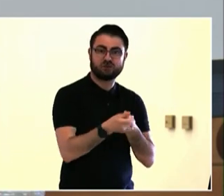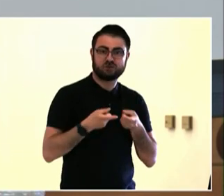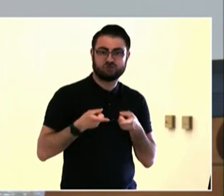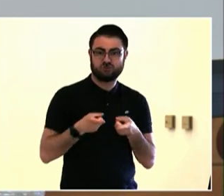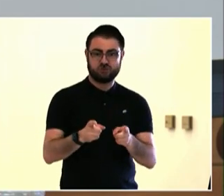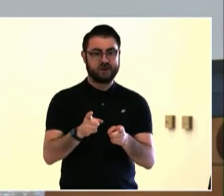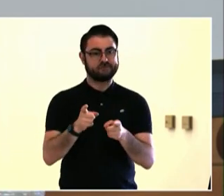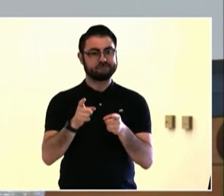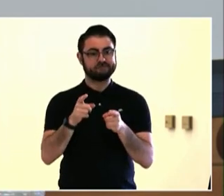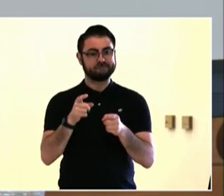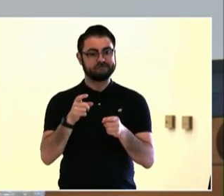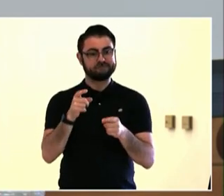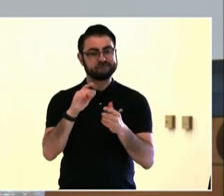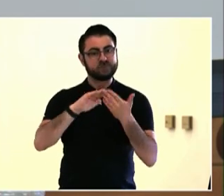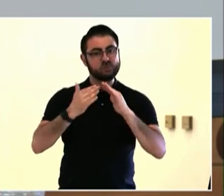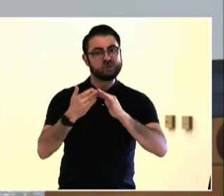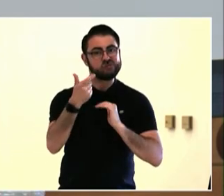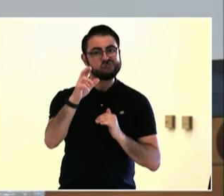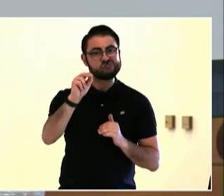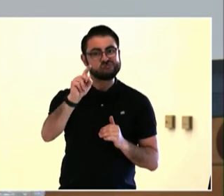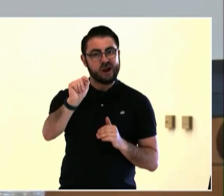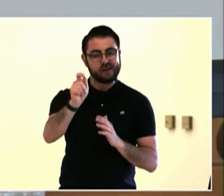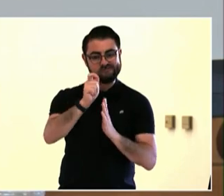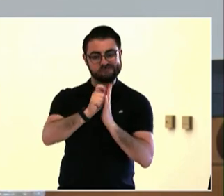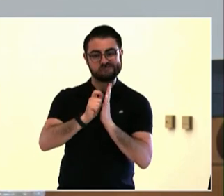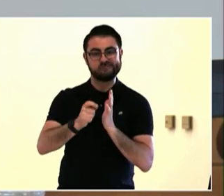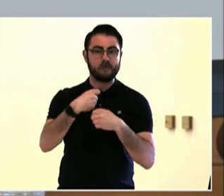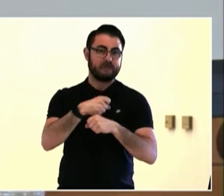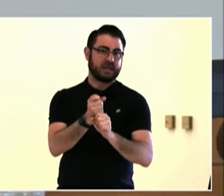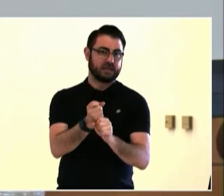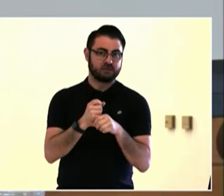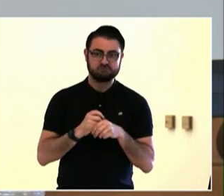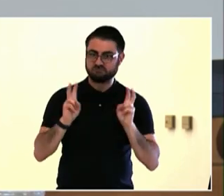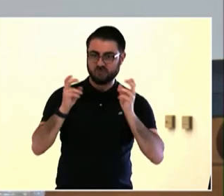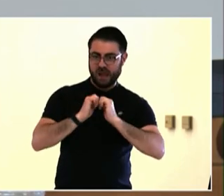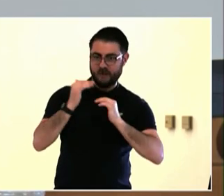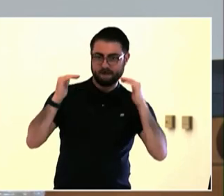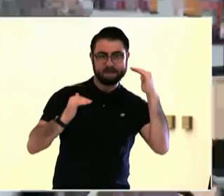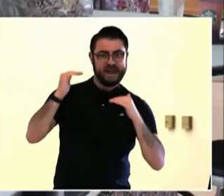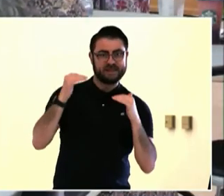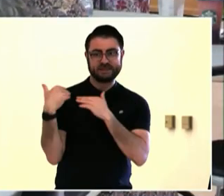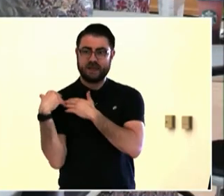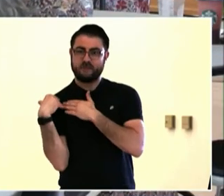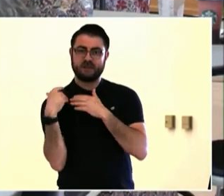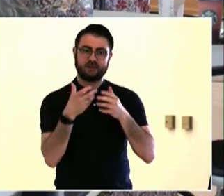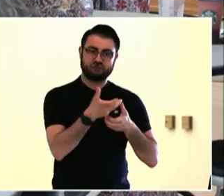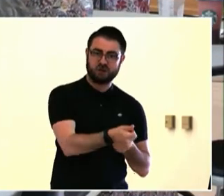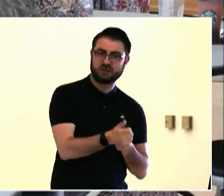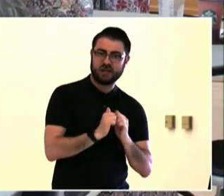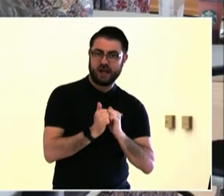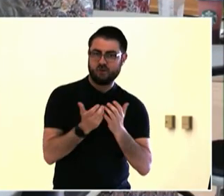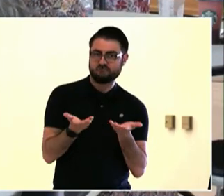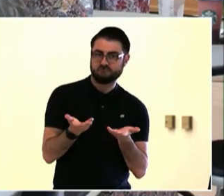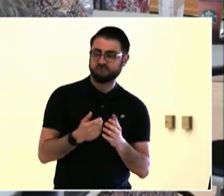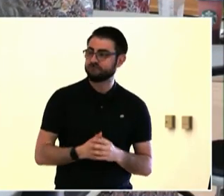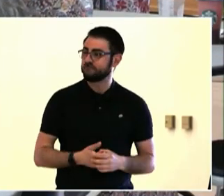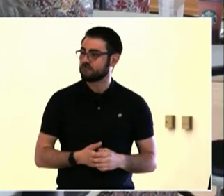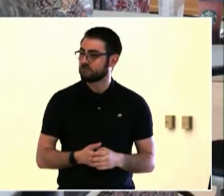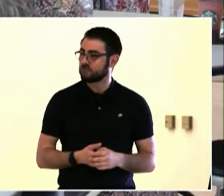in the 21st century. The second characteristic I would mention is a more